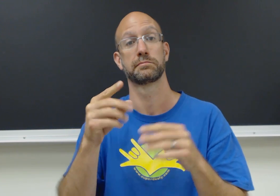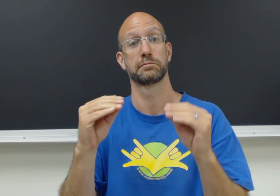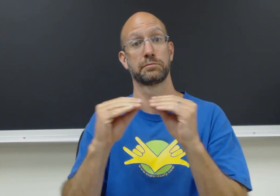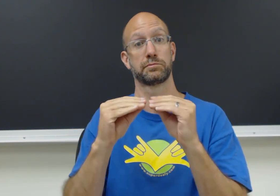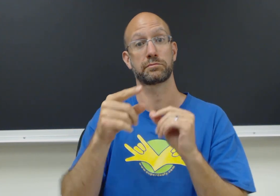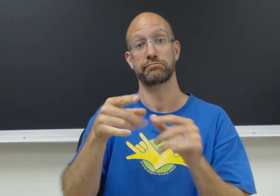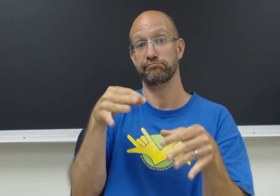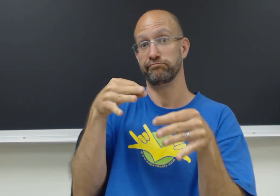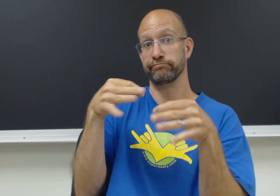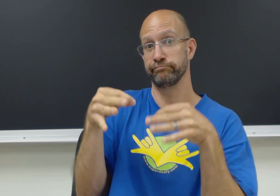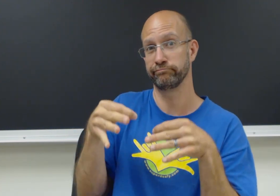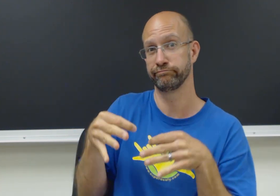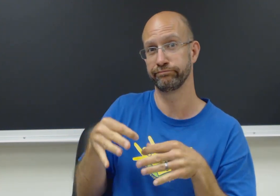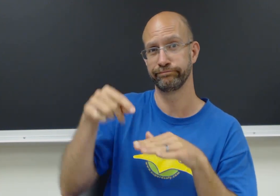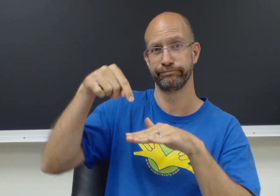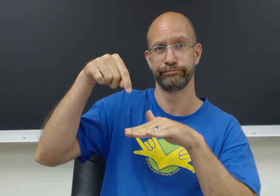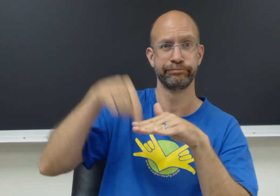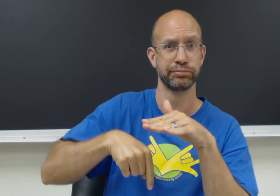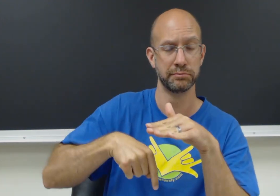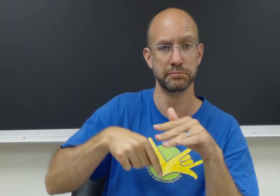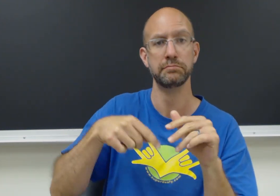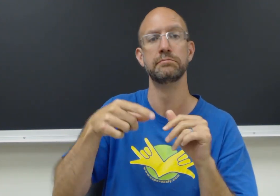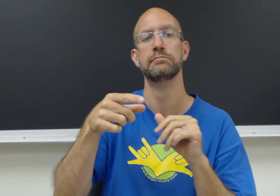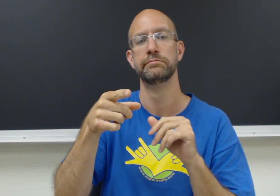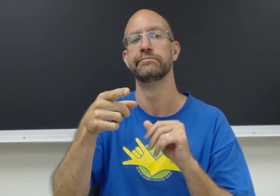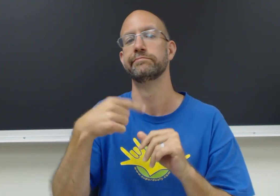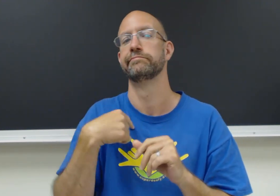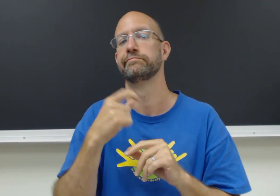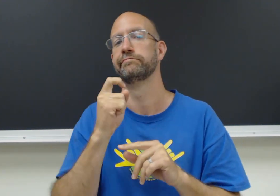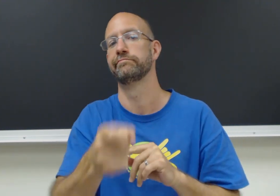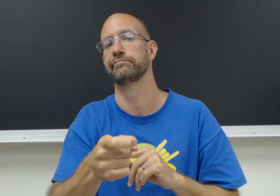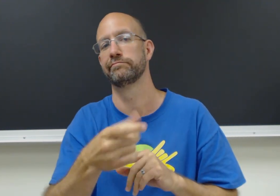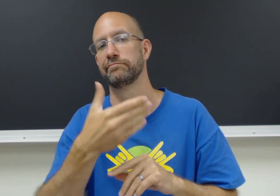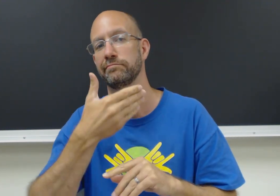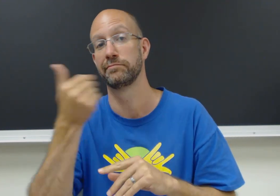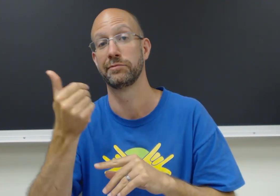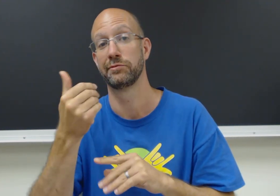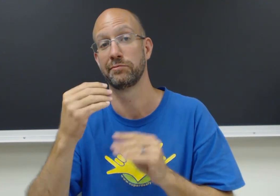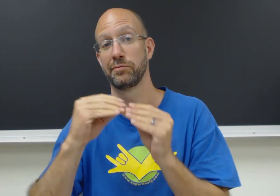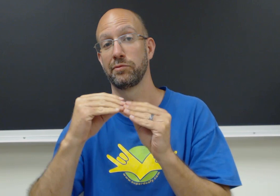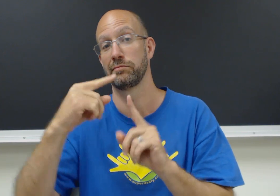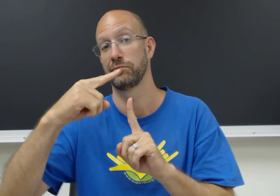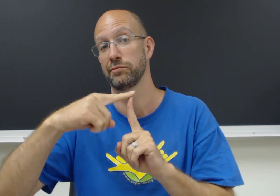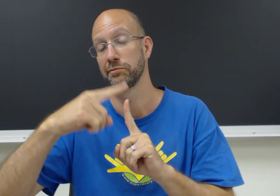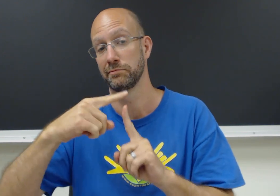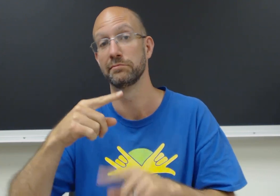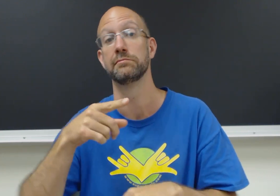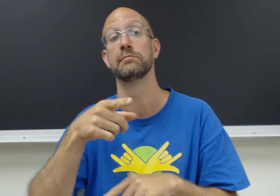The more details you can describe, the more points you will earn.